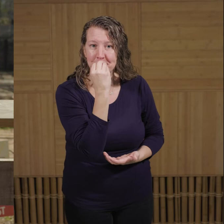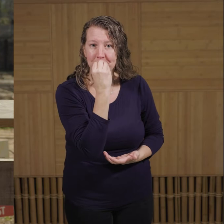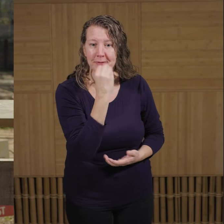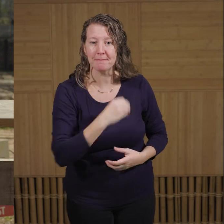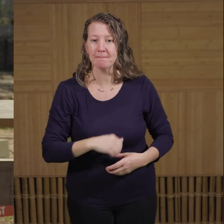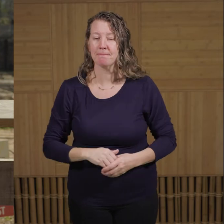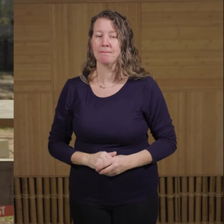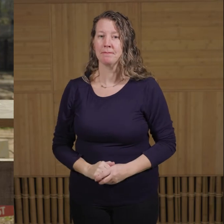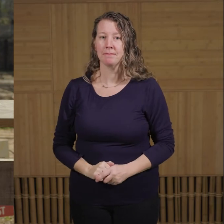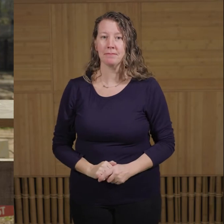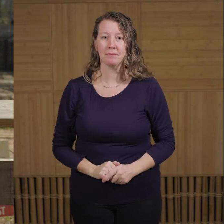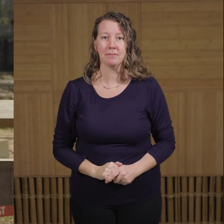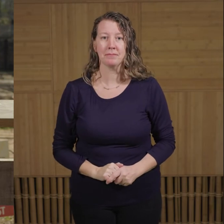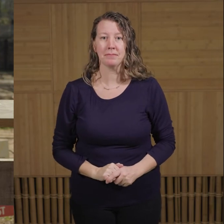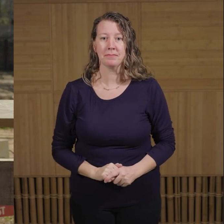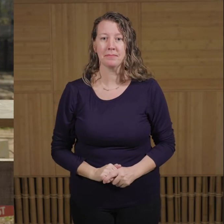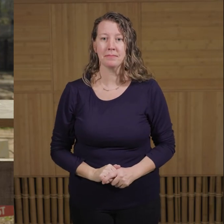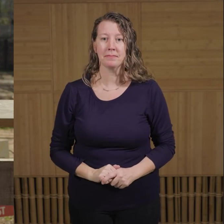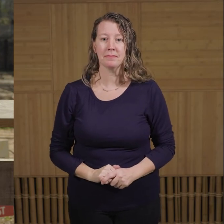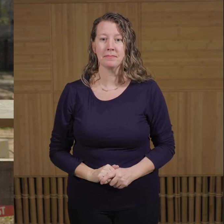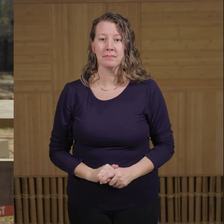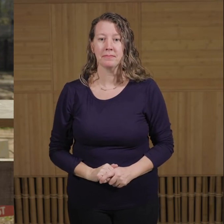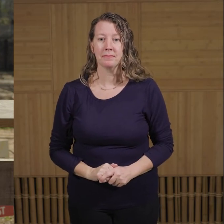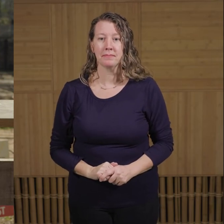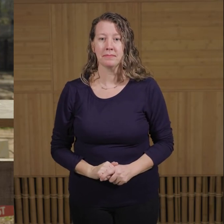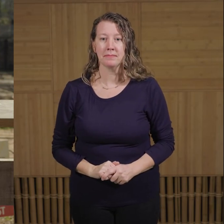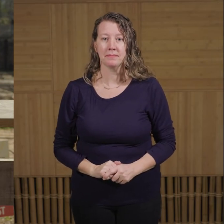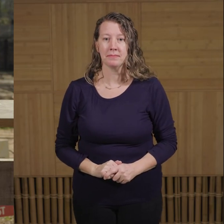to use it to gather food and they grow throughout their entire lives.